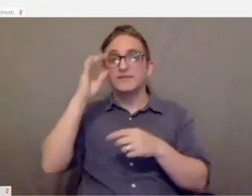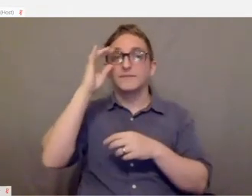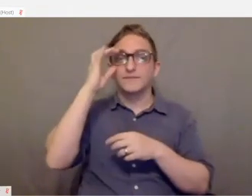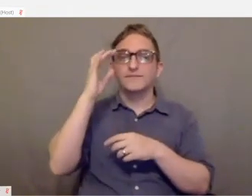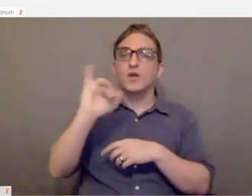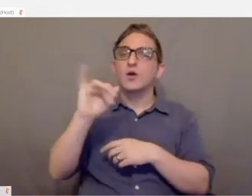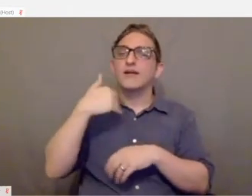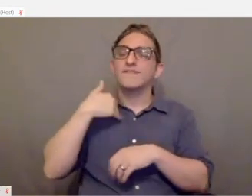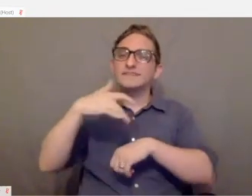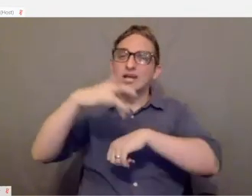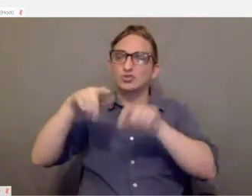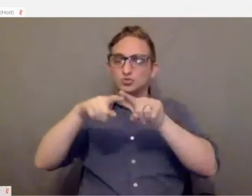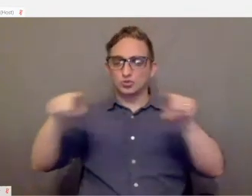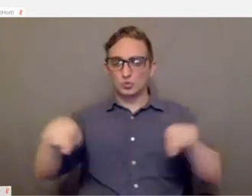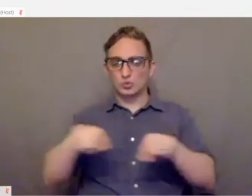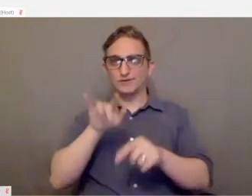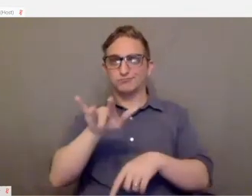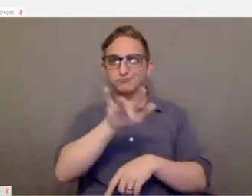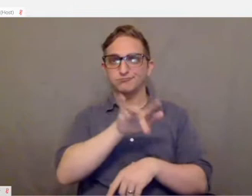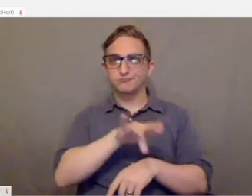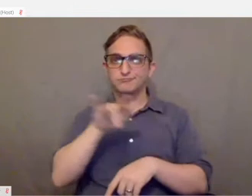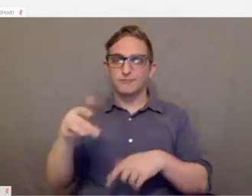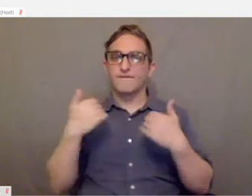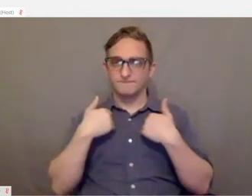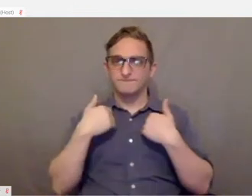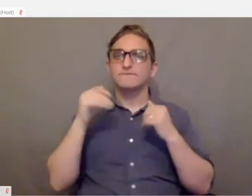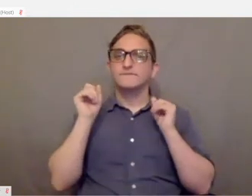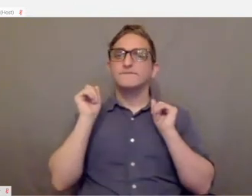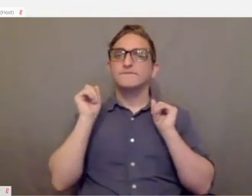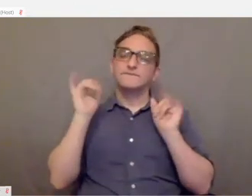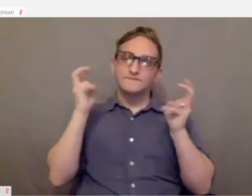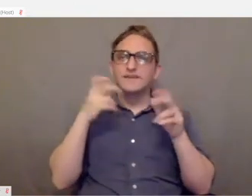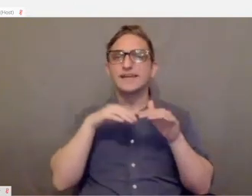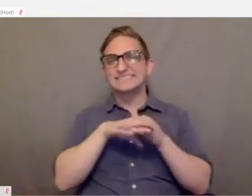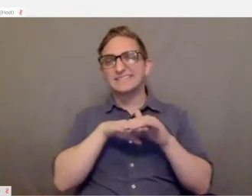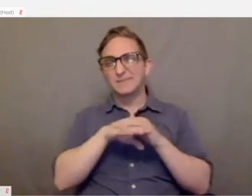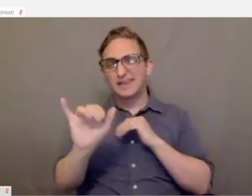So touch screen is a feature that can be considered accessible as well.